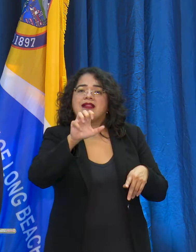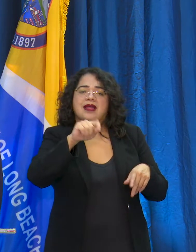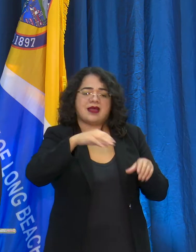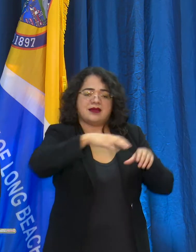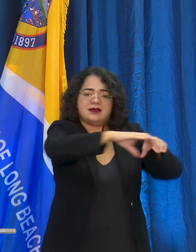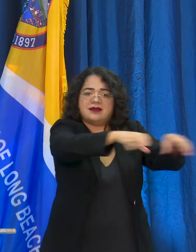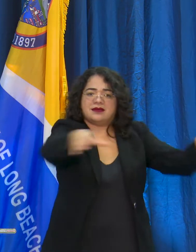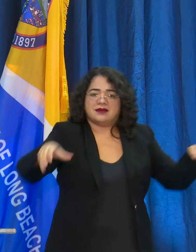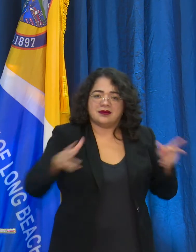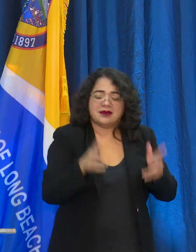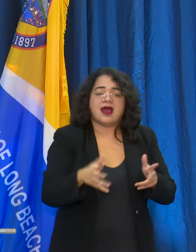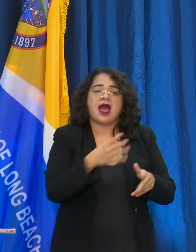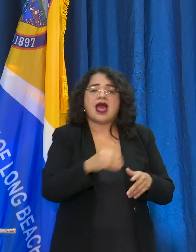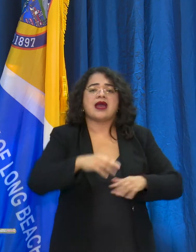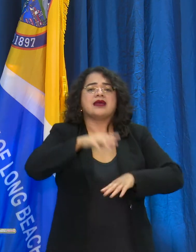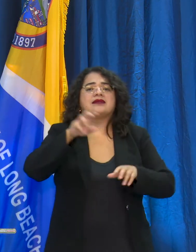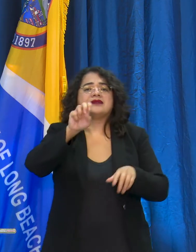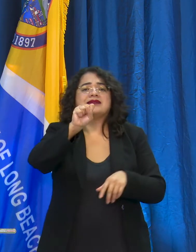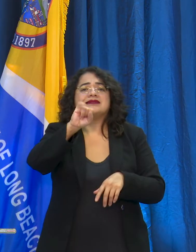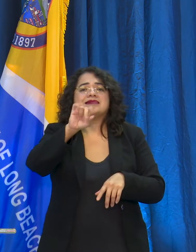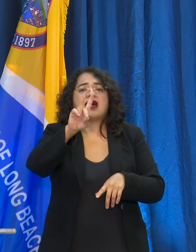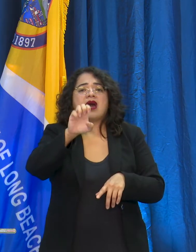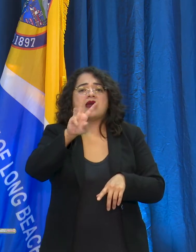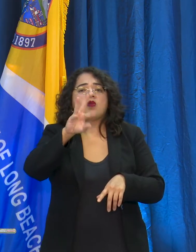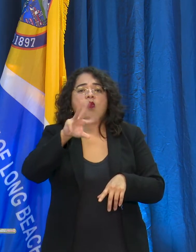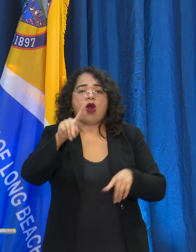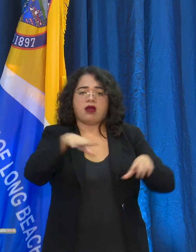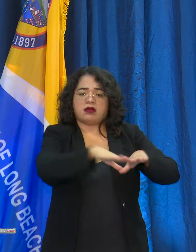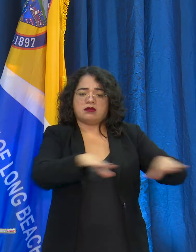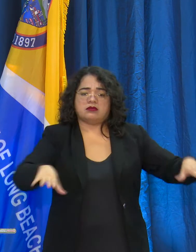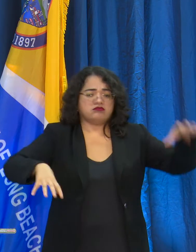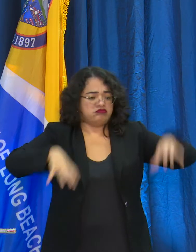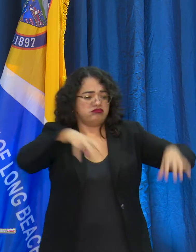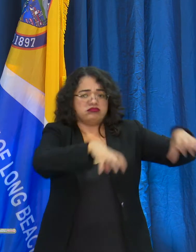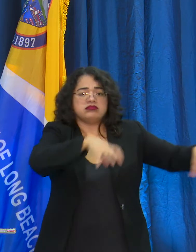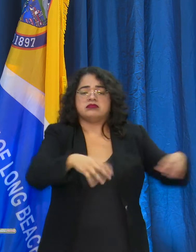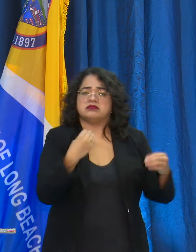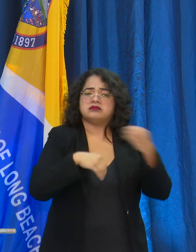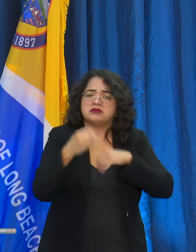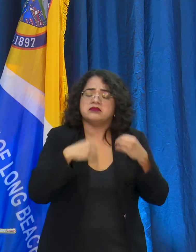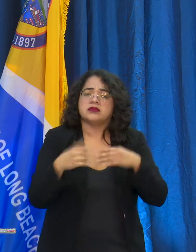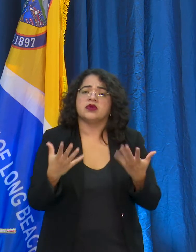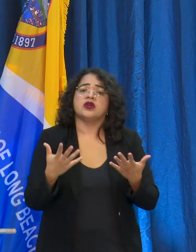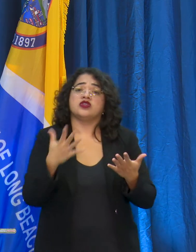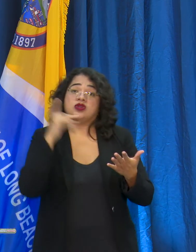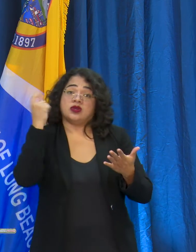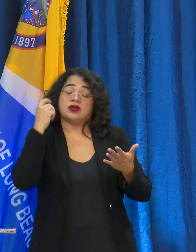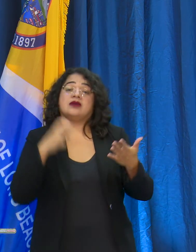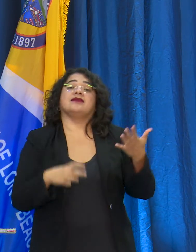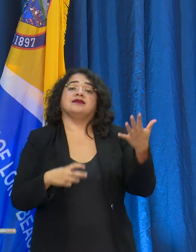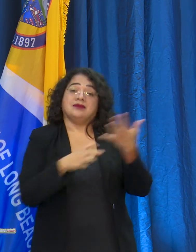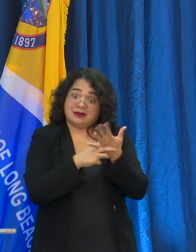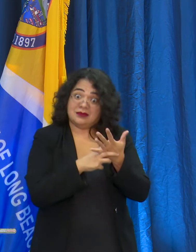Sometimes it's necessary despite all of these efforts to issue administrative citations, or to escalate those citations to a